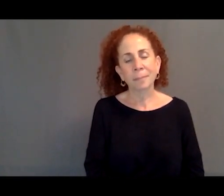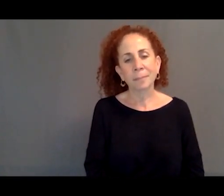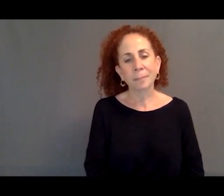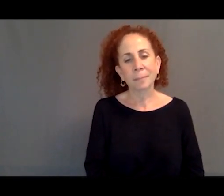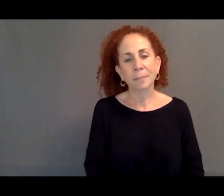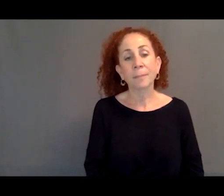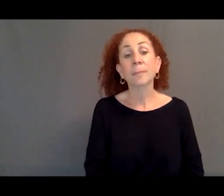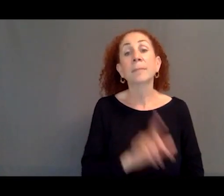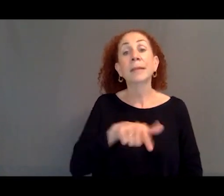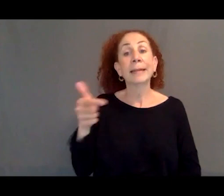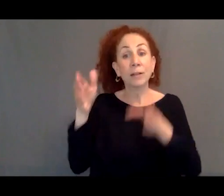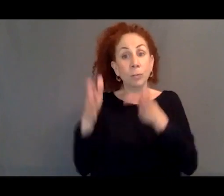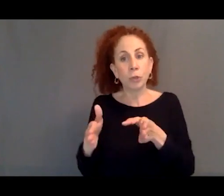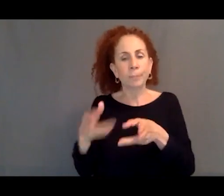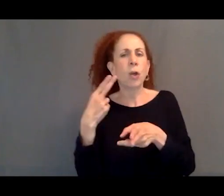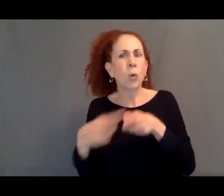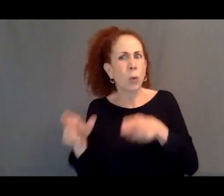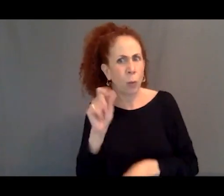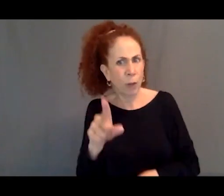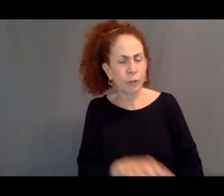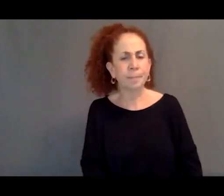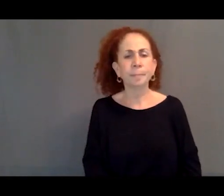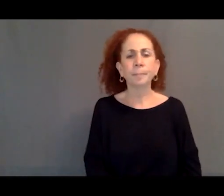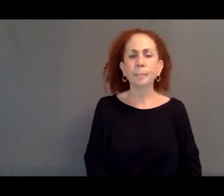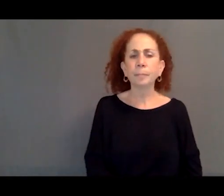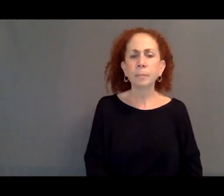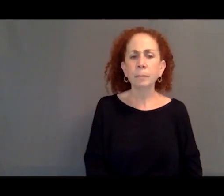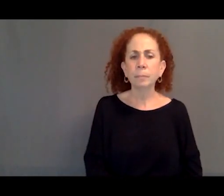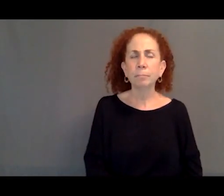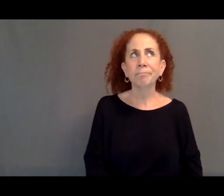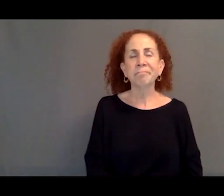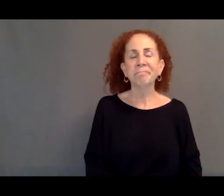I'll be quick with my question. And this is another hypothetical.